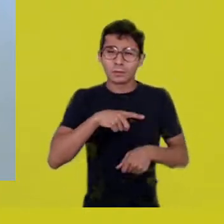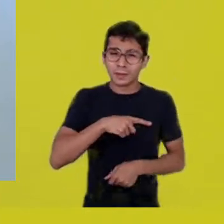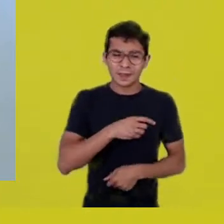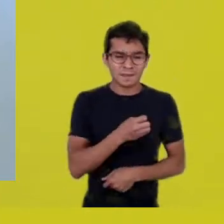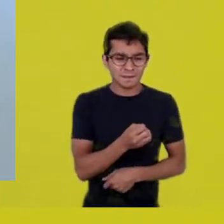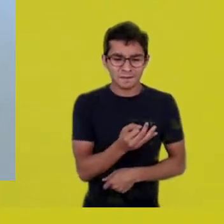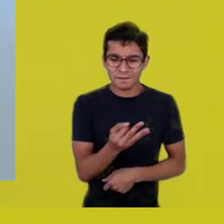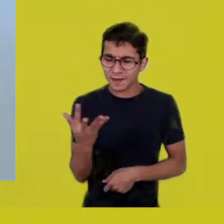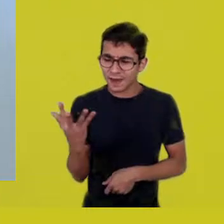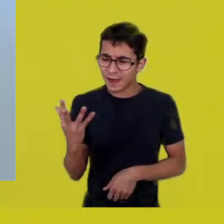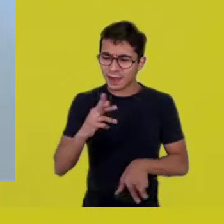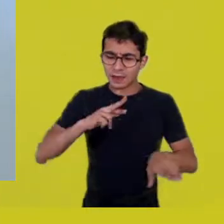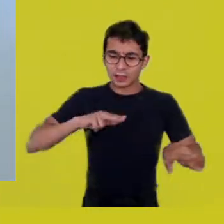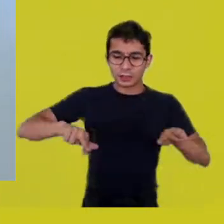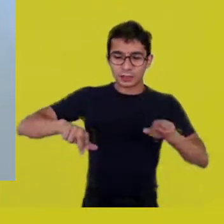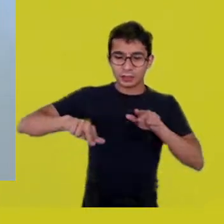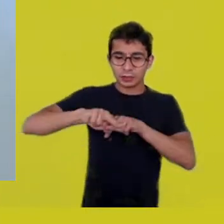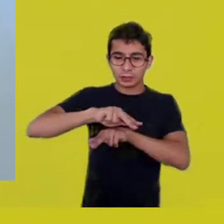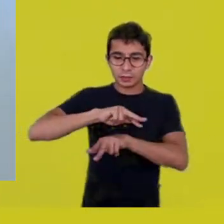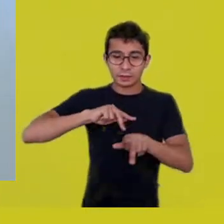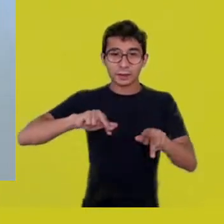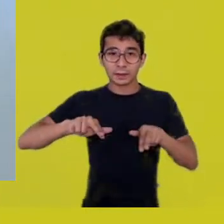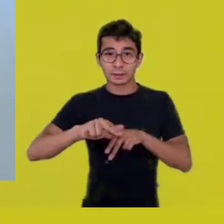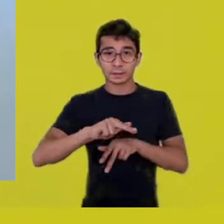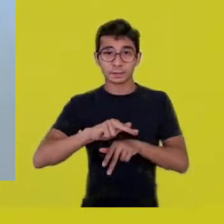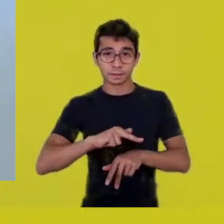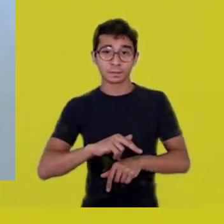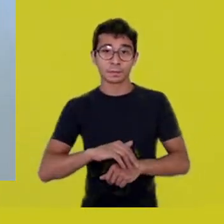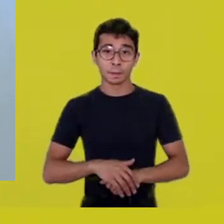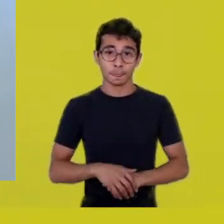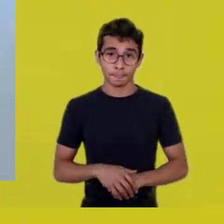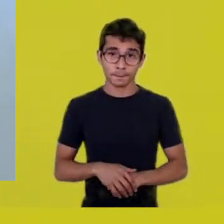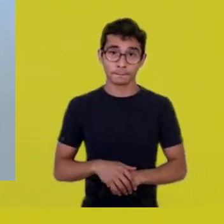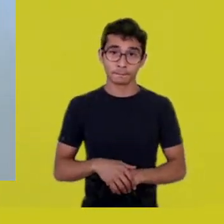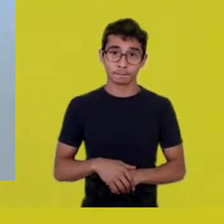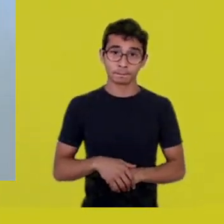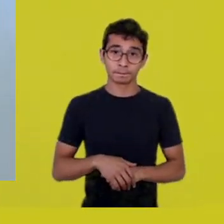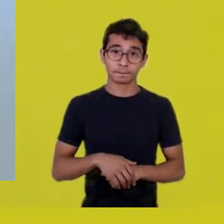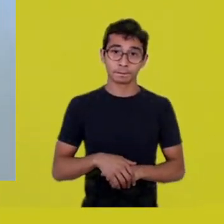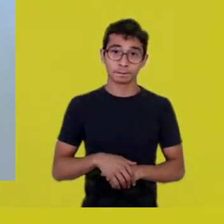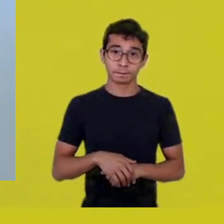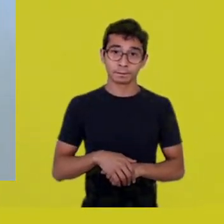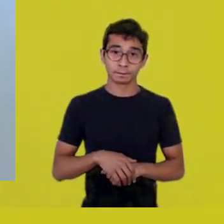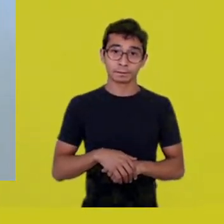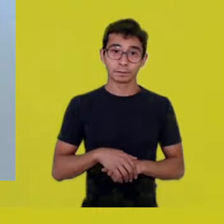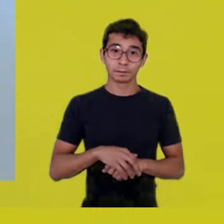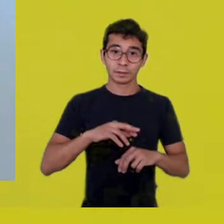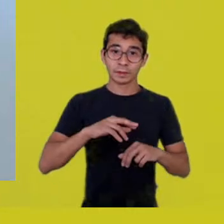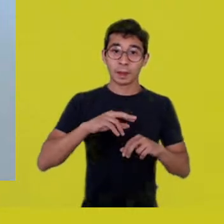and integrate, somehow, this fleeting identity of Brazilians.